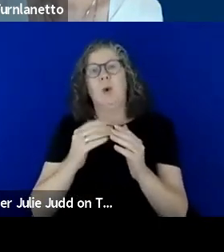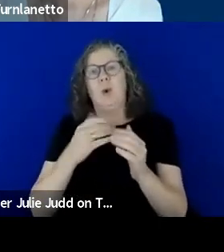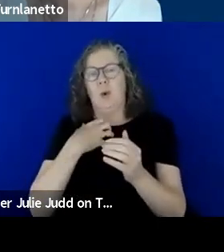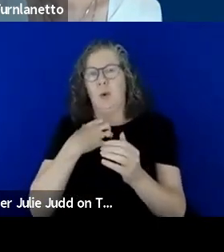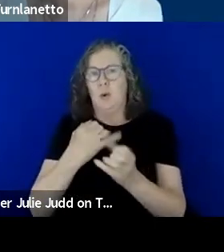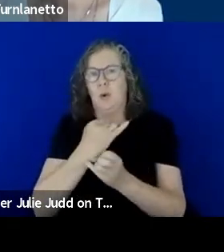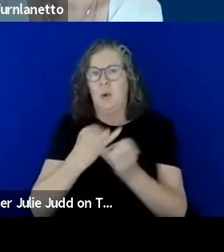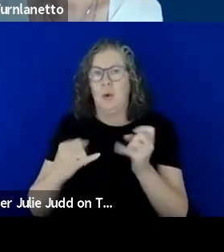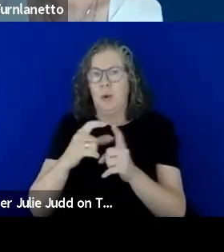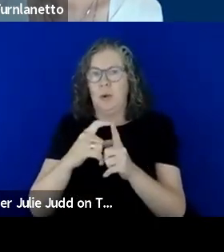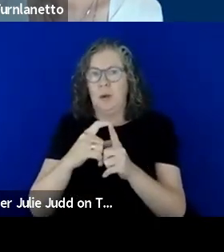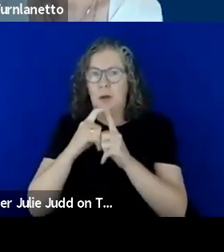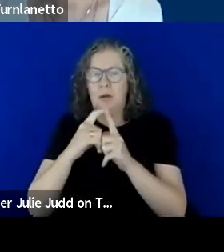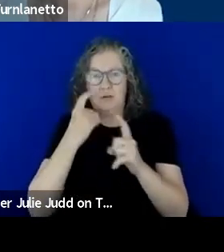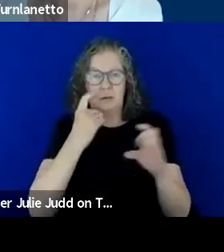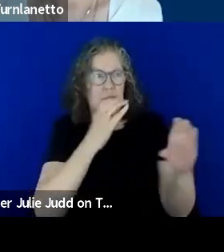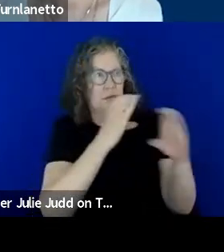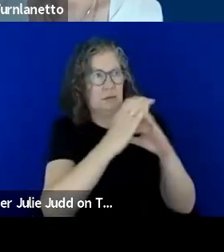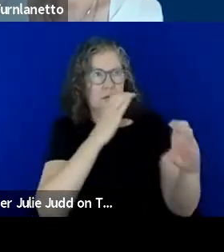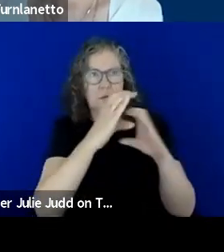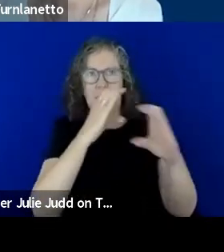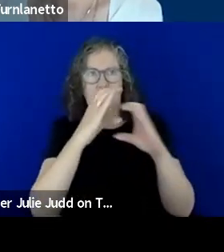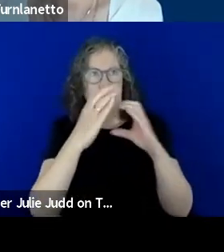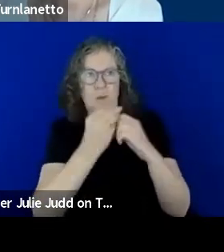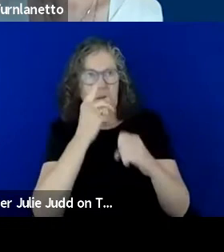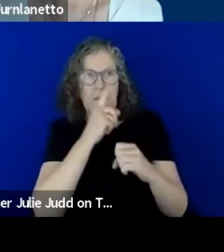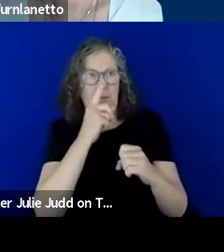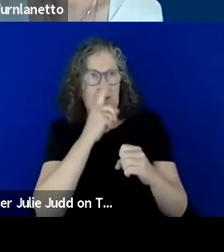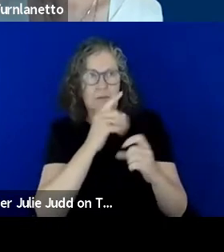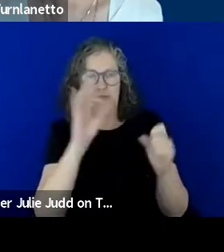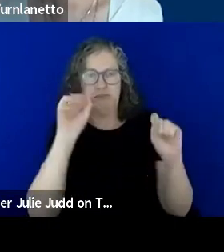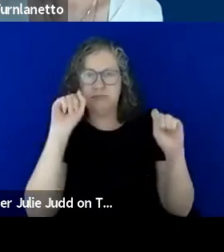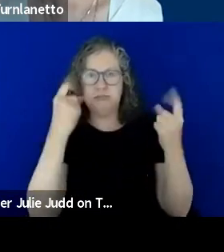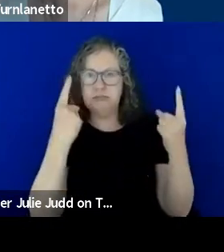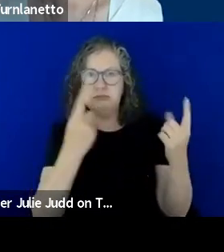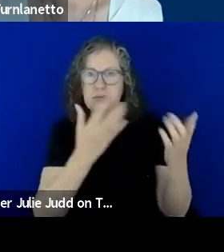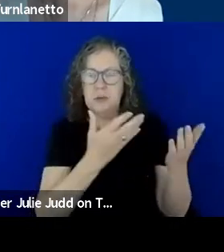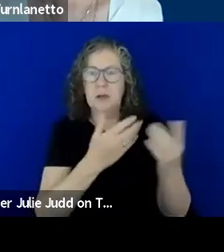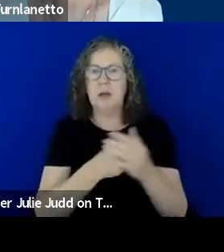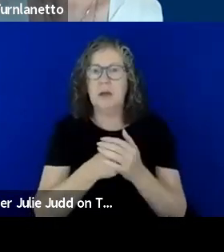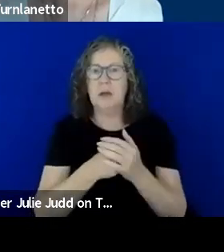trying to communicate with people. There's often instances where I don't talk because if I talk